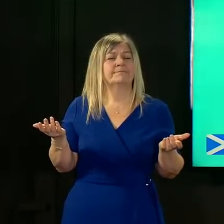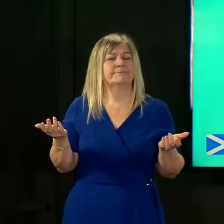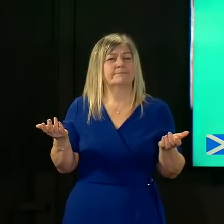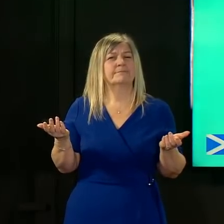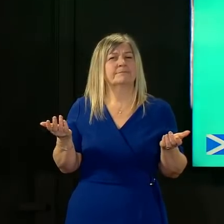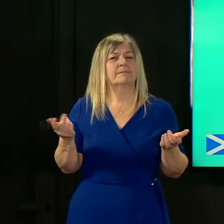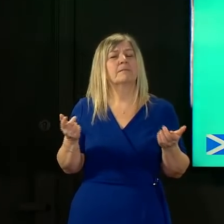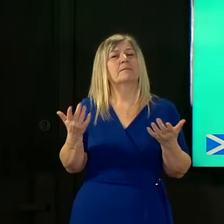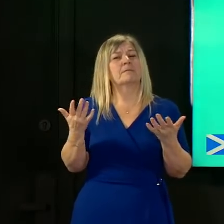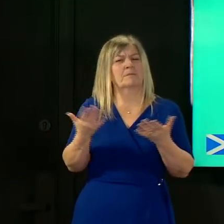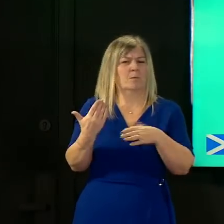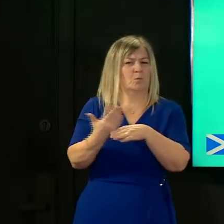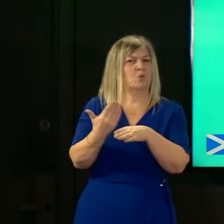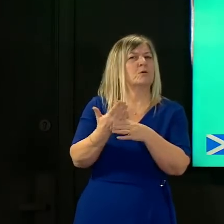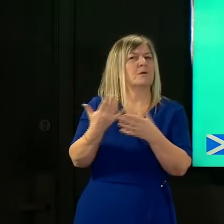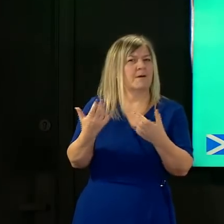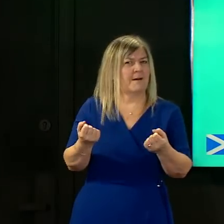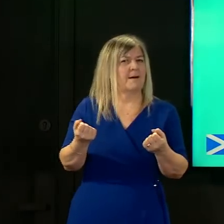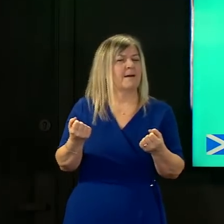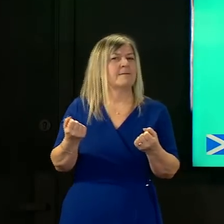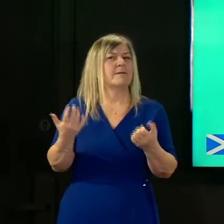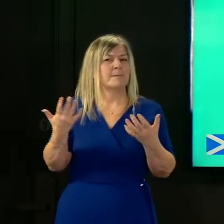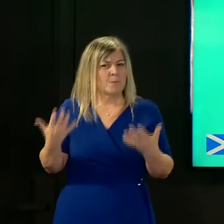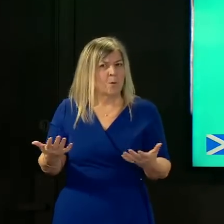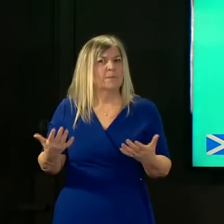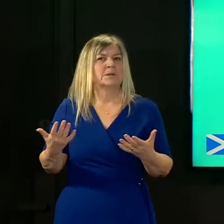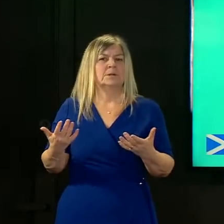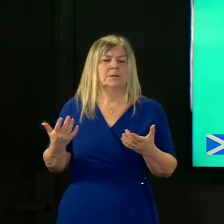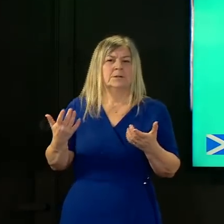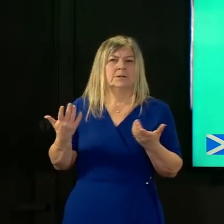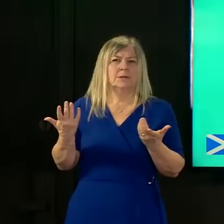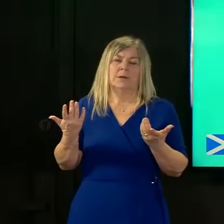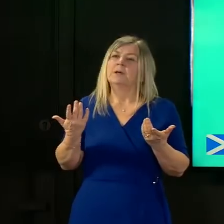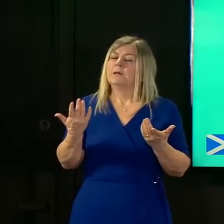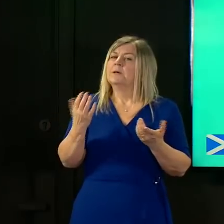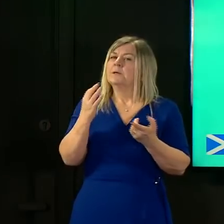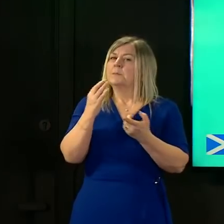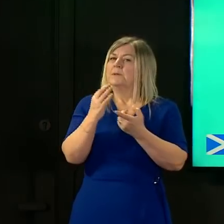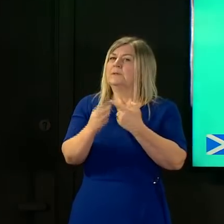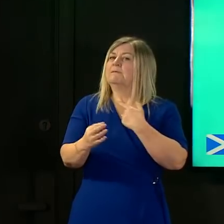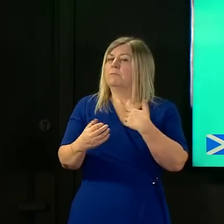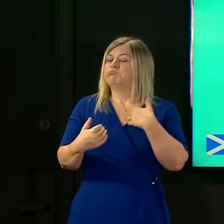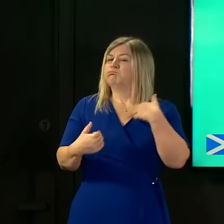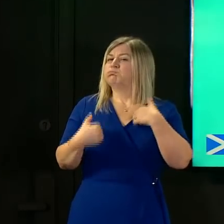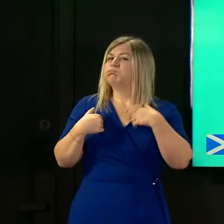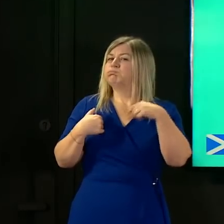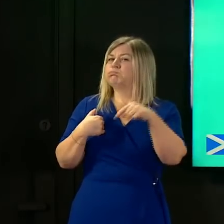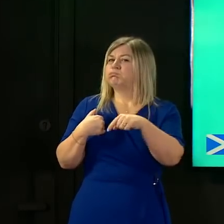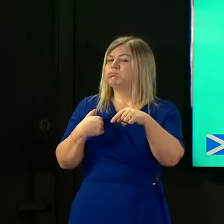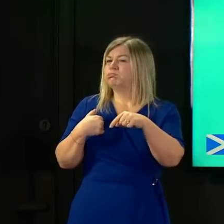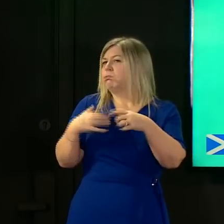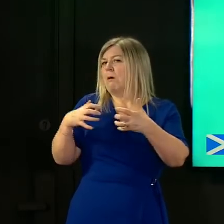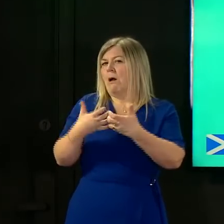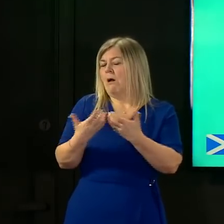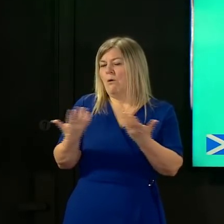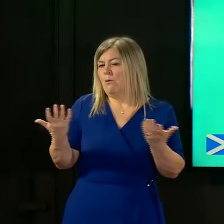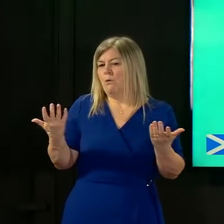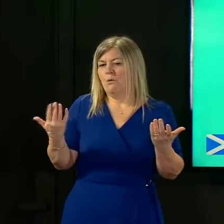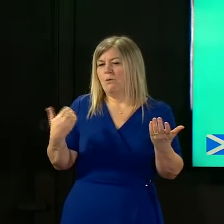undergoing which i think is of particular interest which will look to see how we um gradually evolve